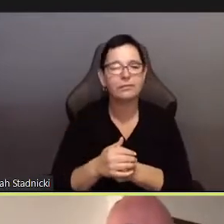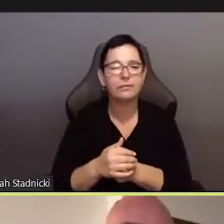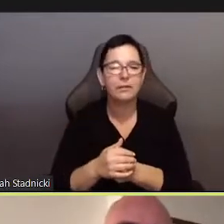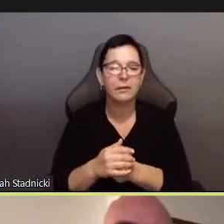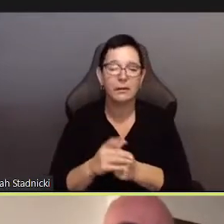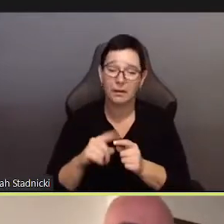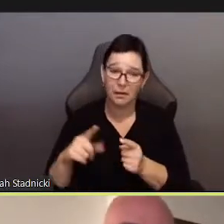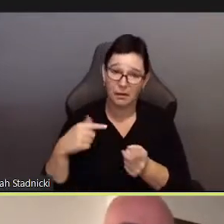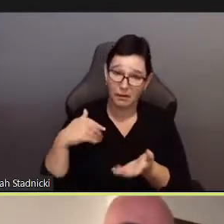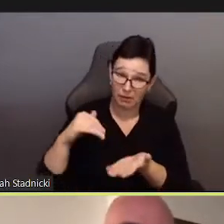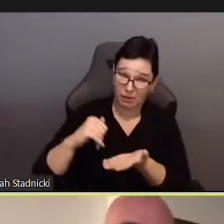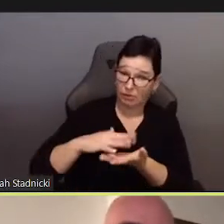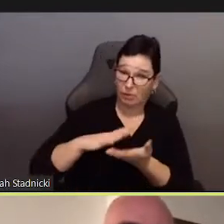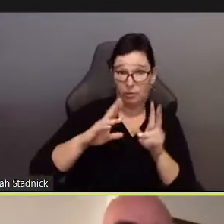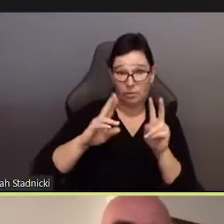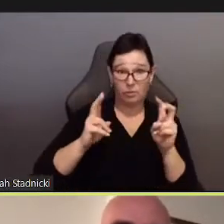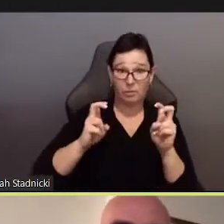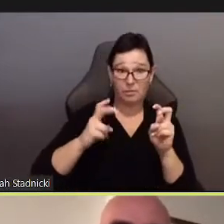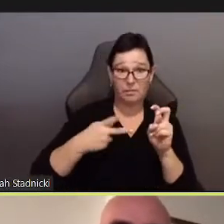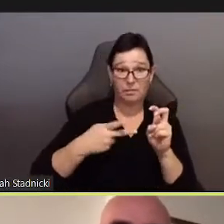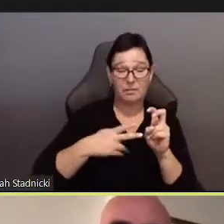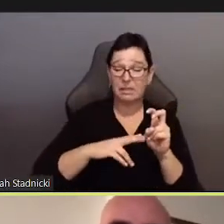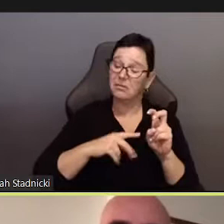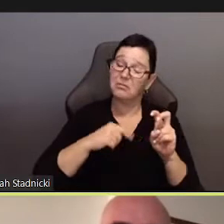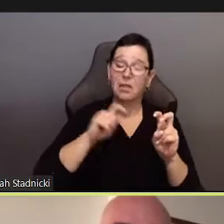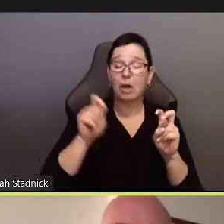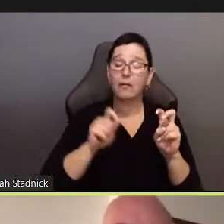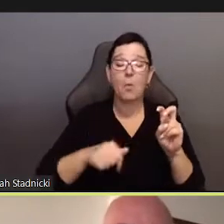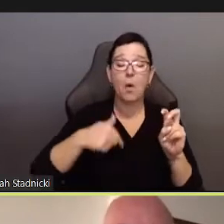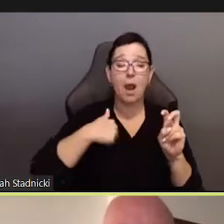And no one has been excluded from the experience of beign left out.